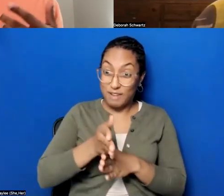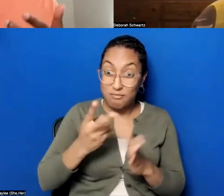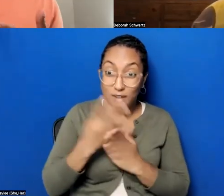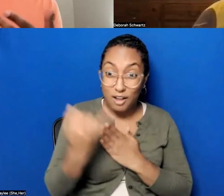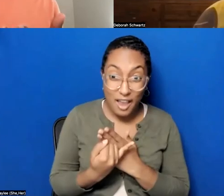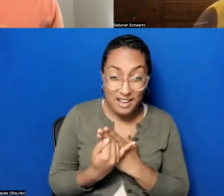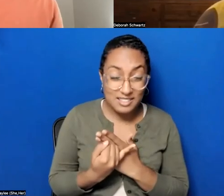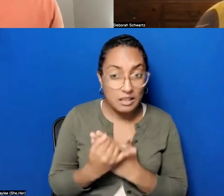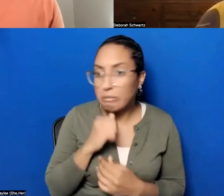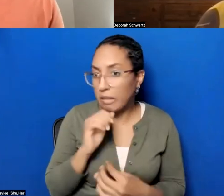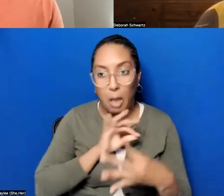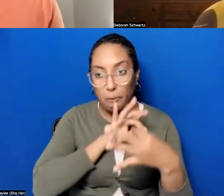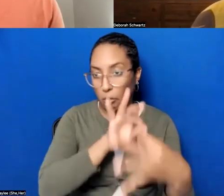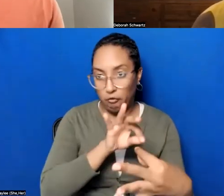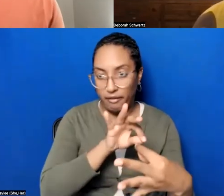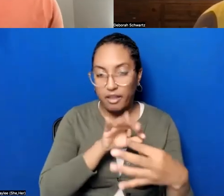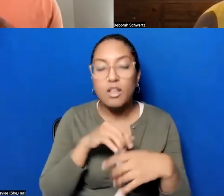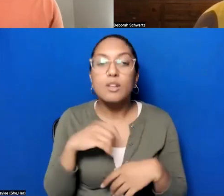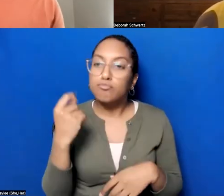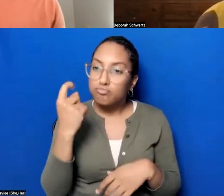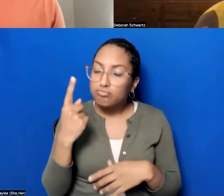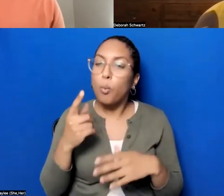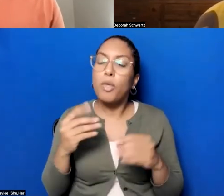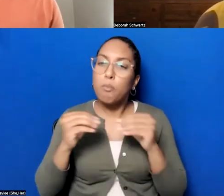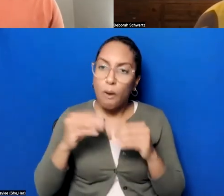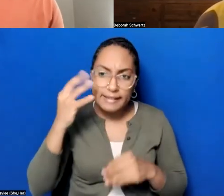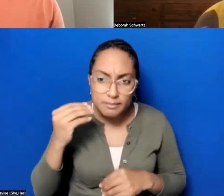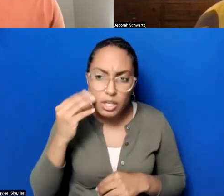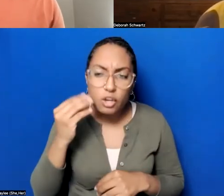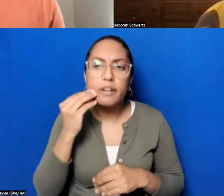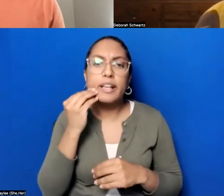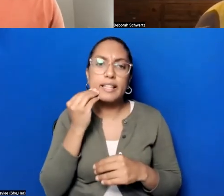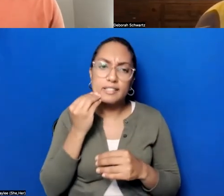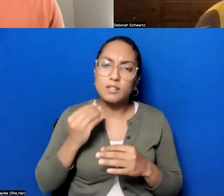you get better the more you do it. But what's really important with these neighborhood stories